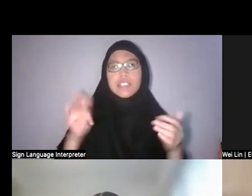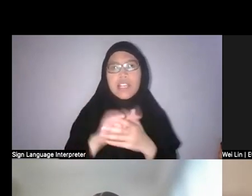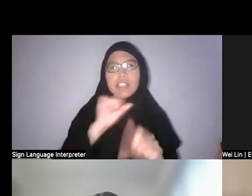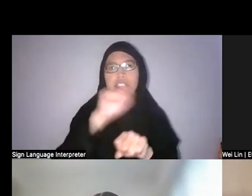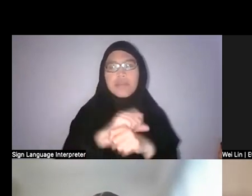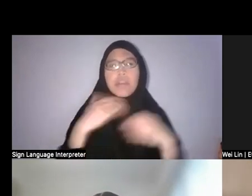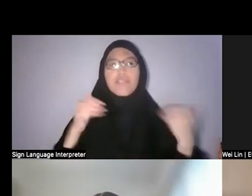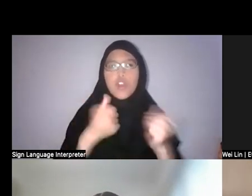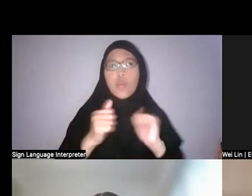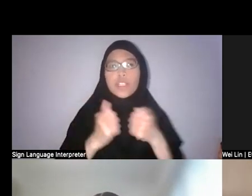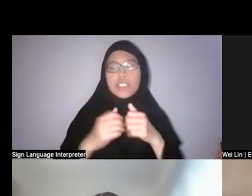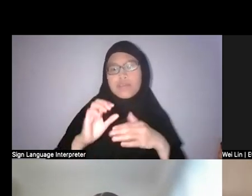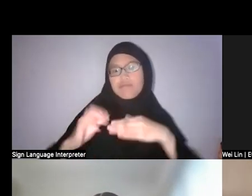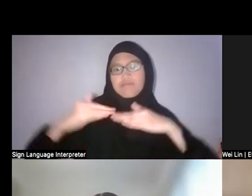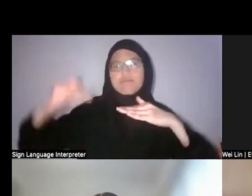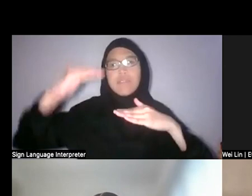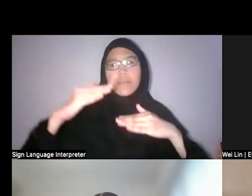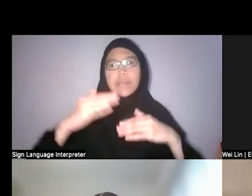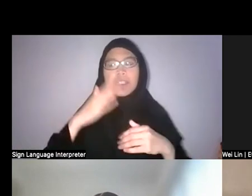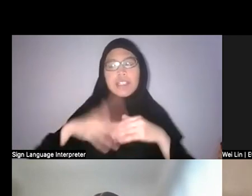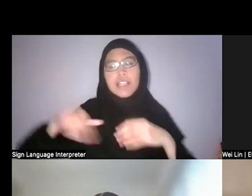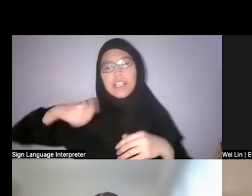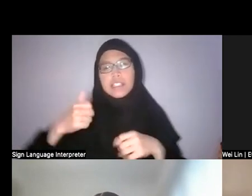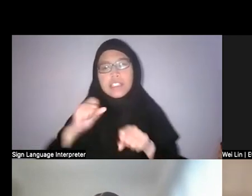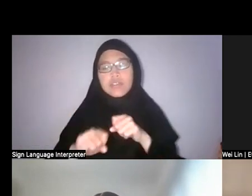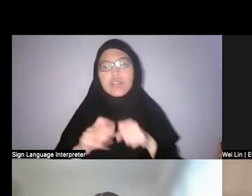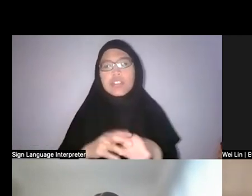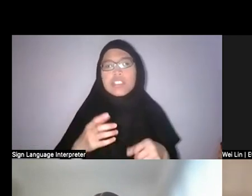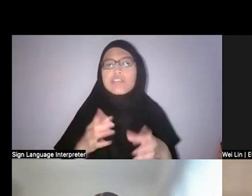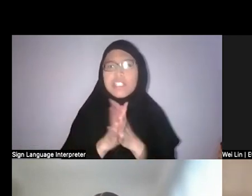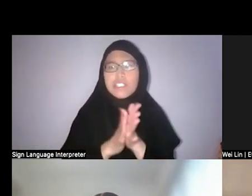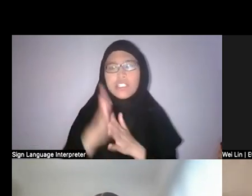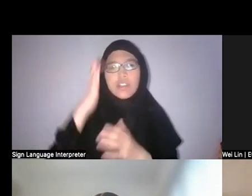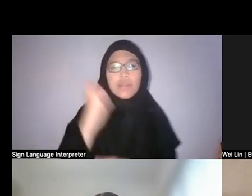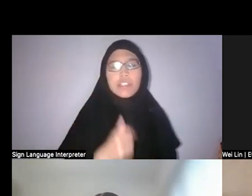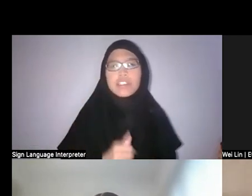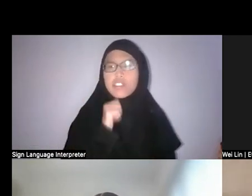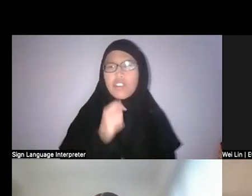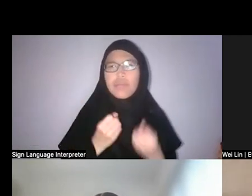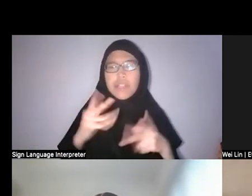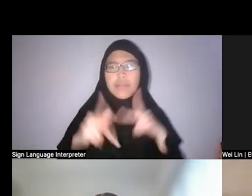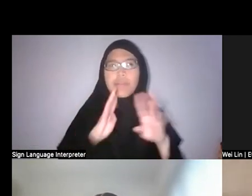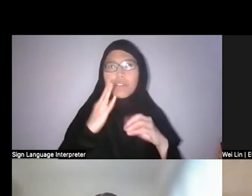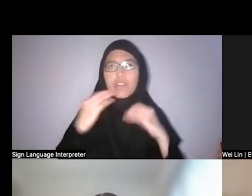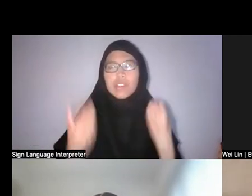Like, It's not really talked about today in terms of what happened to all of these personal and family farms,